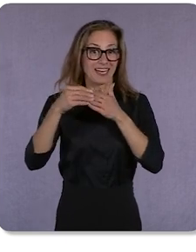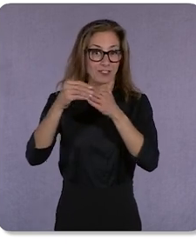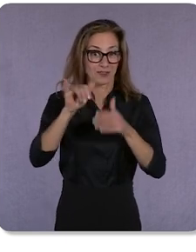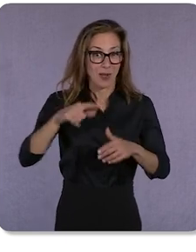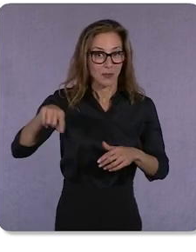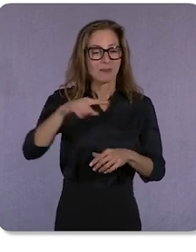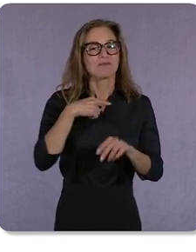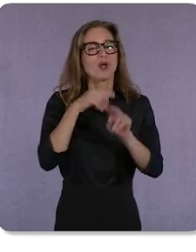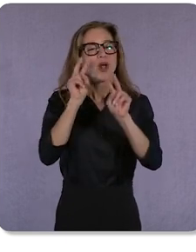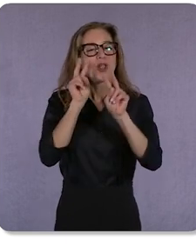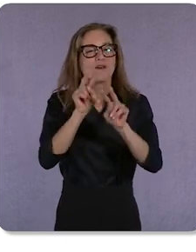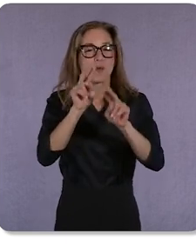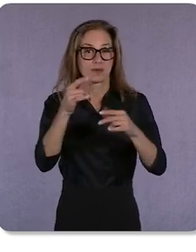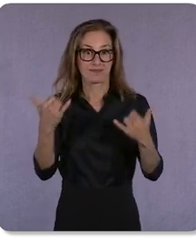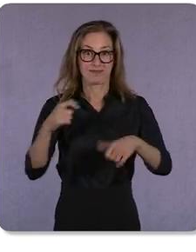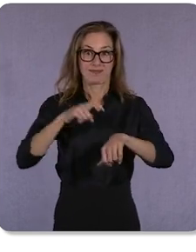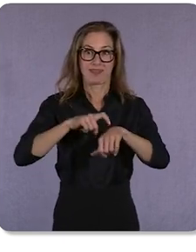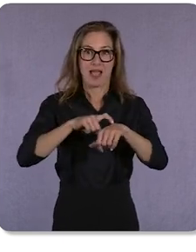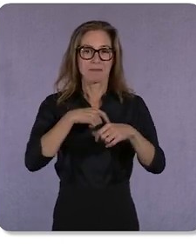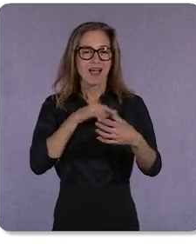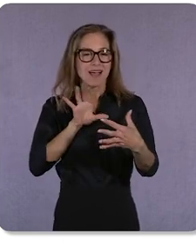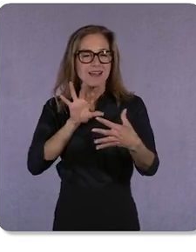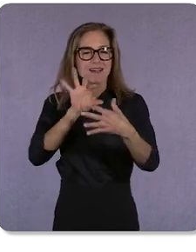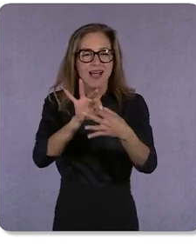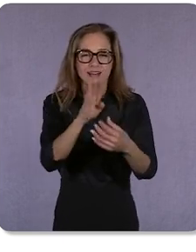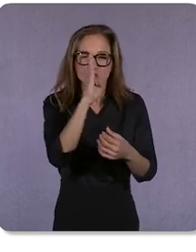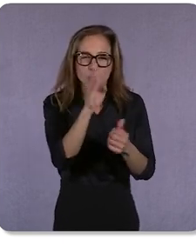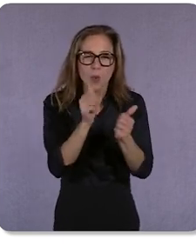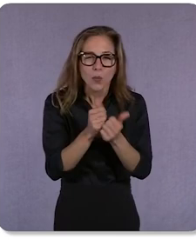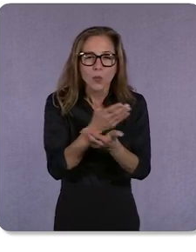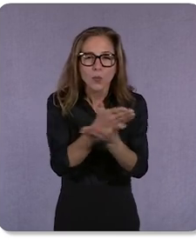to get a chance to connect directly with you so that you can offer feedback to our product teams.